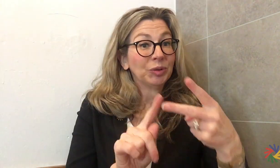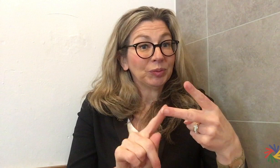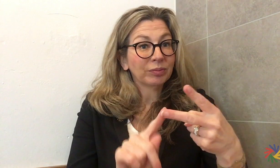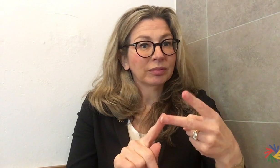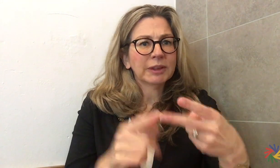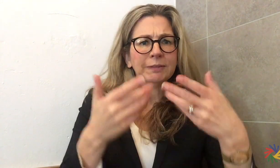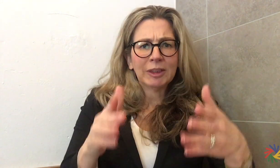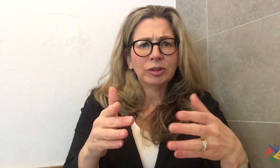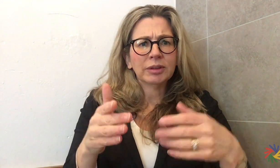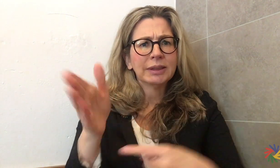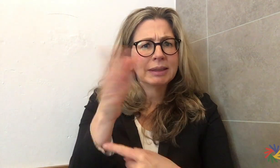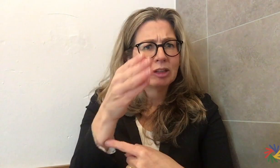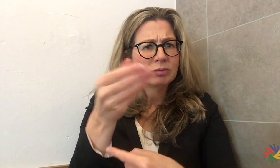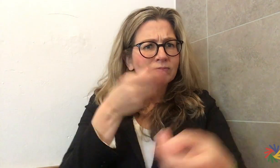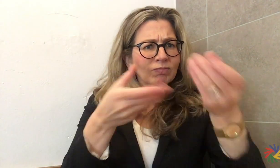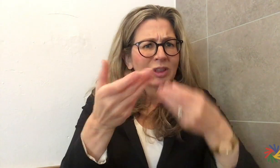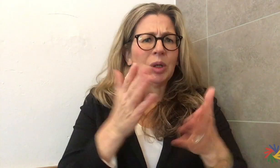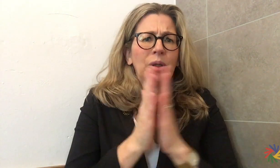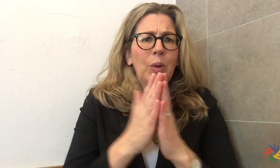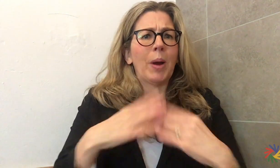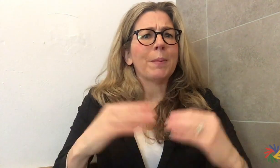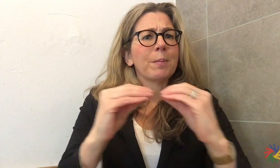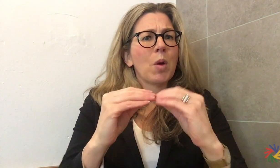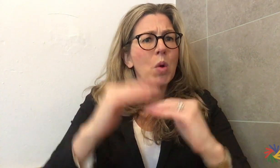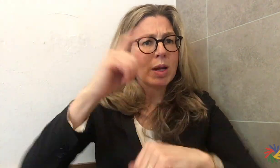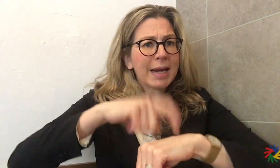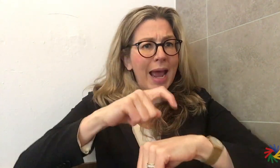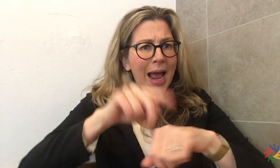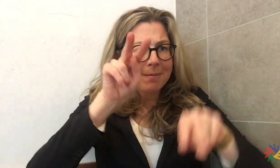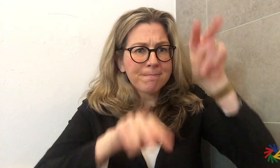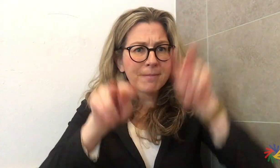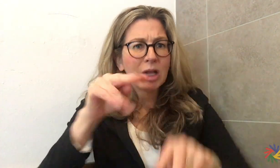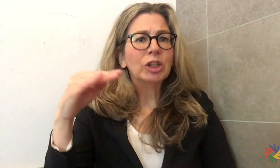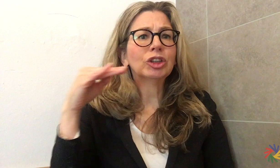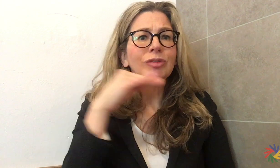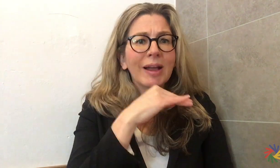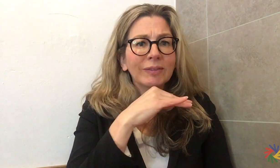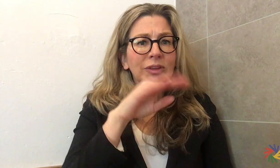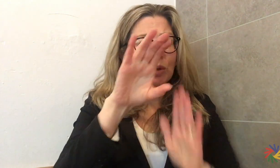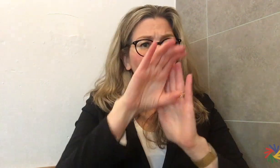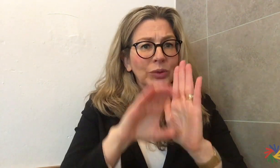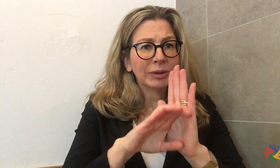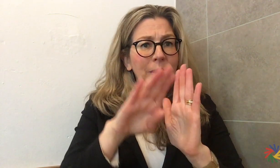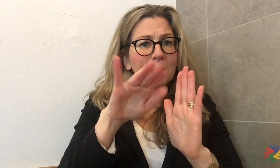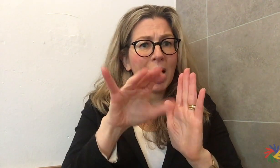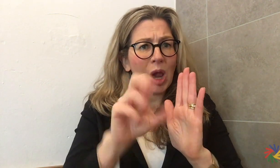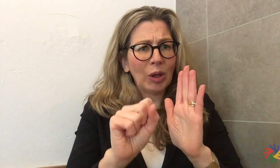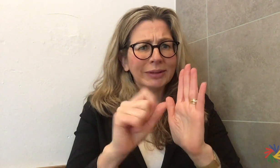Secondly, I wish to acknowledge the feedback received to date about the need for additional time